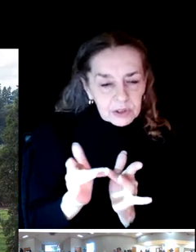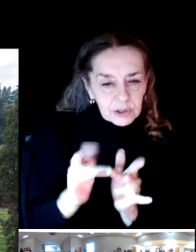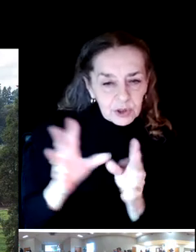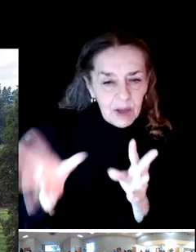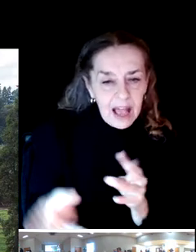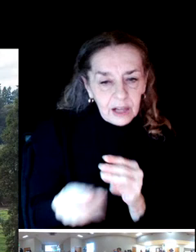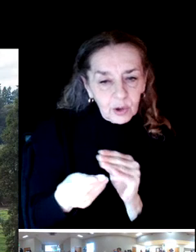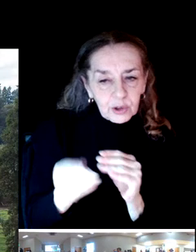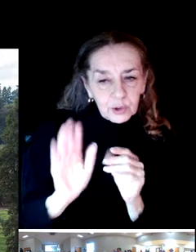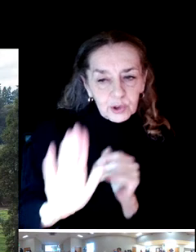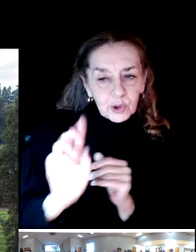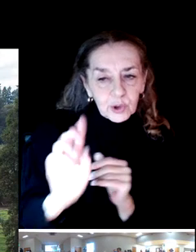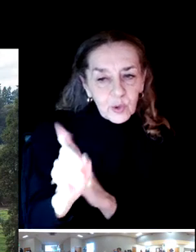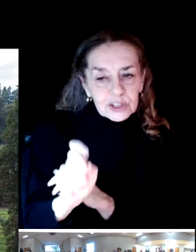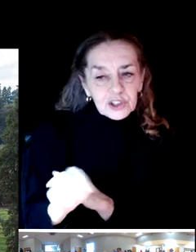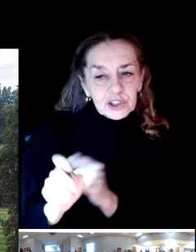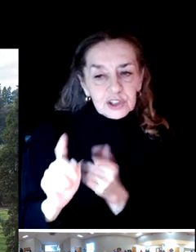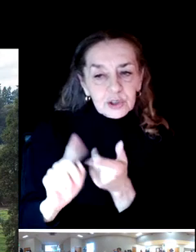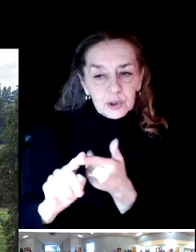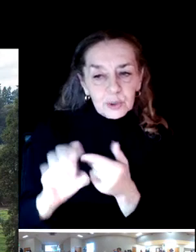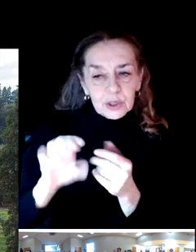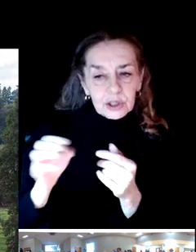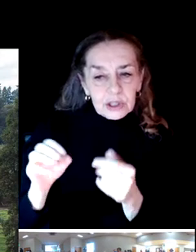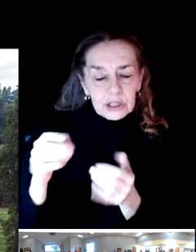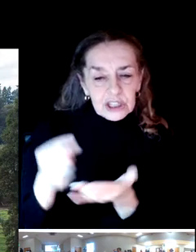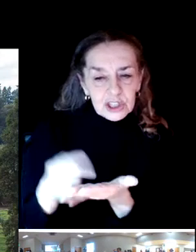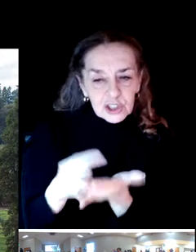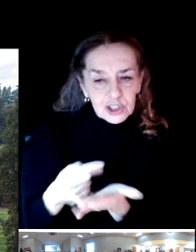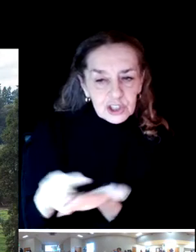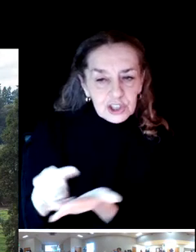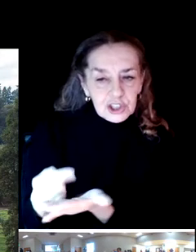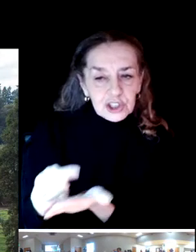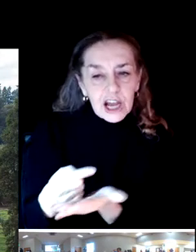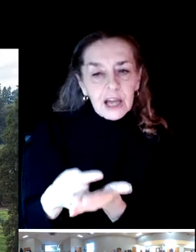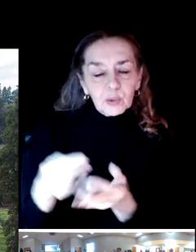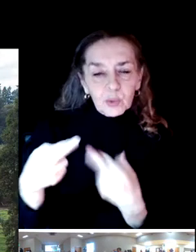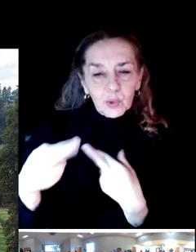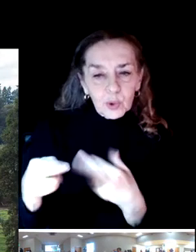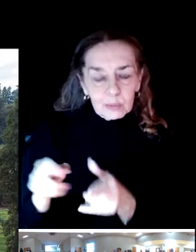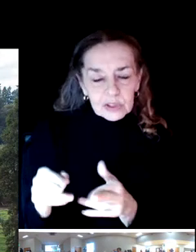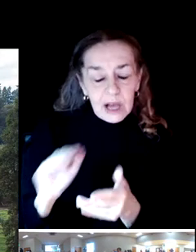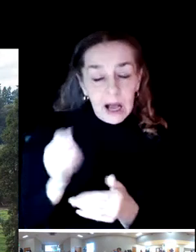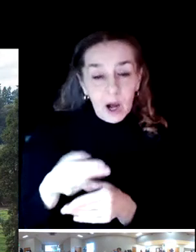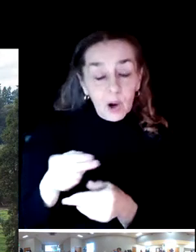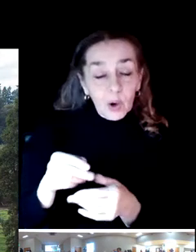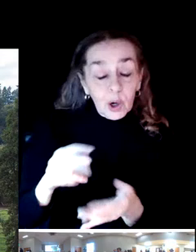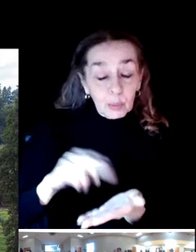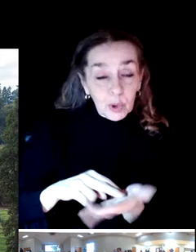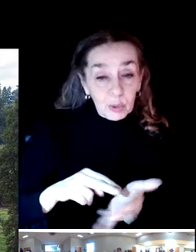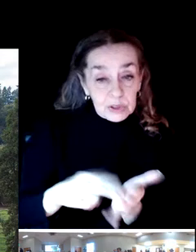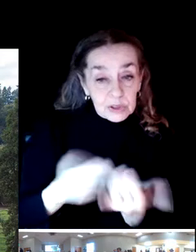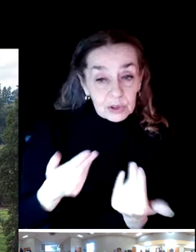But in the meantime, our purpose today is to present to you the findings of what we